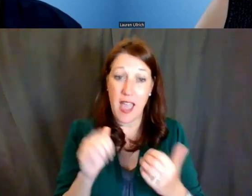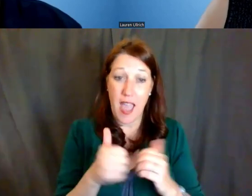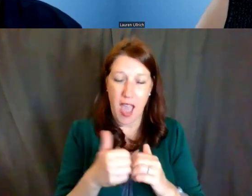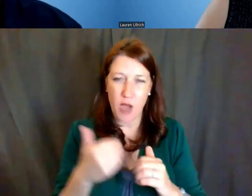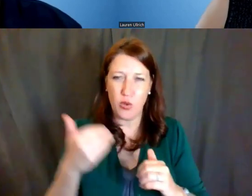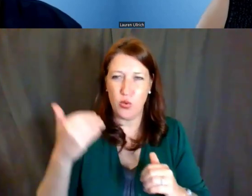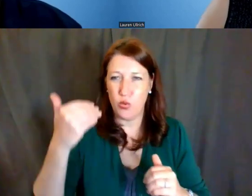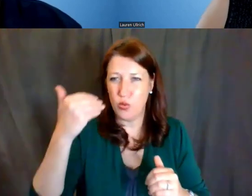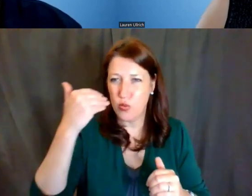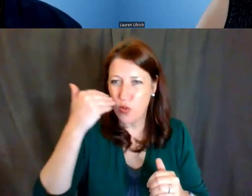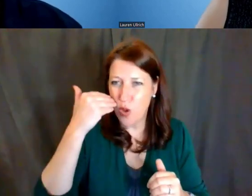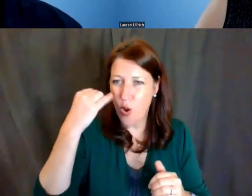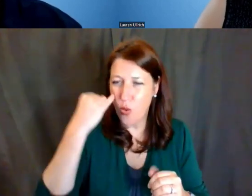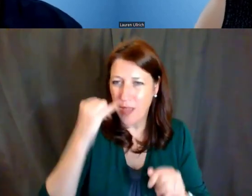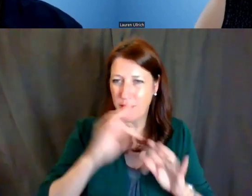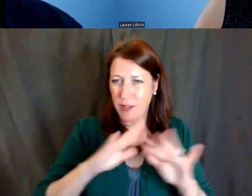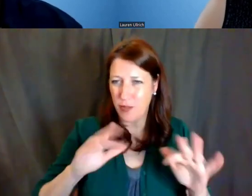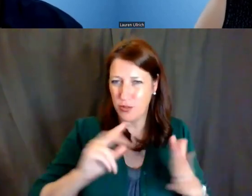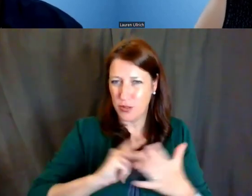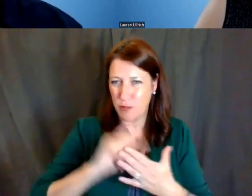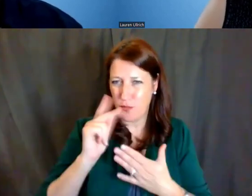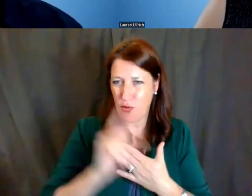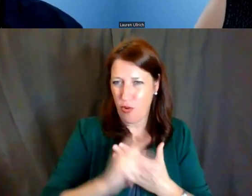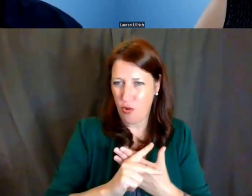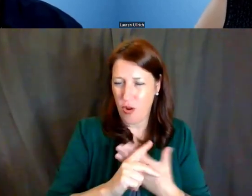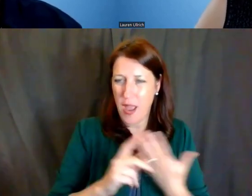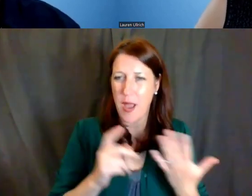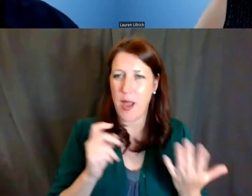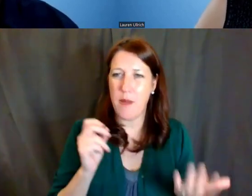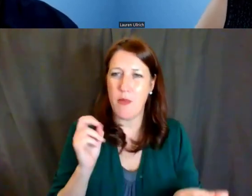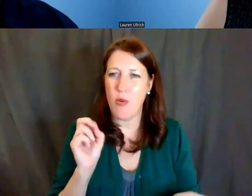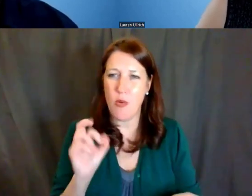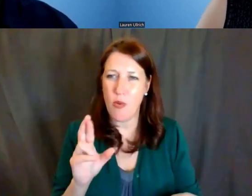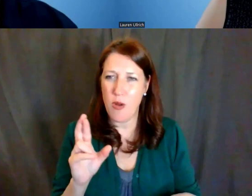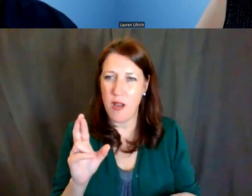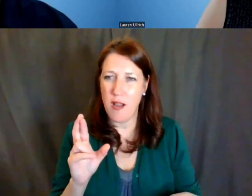if it's a diversity program, or what is meant.